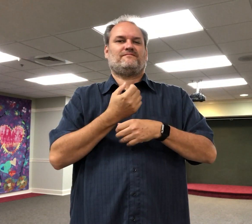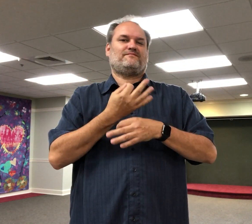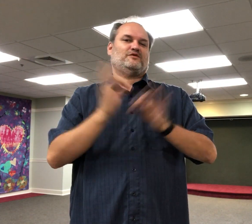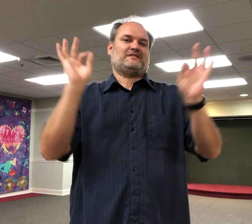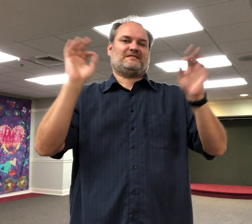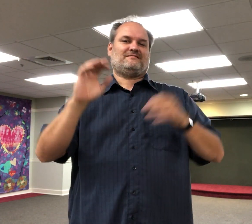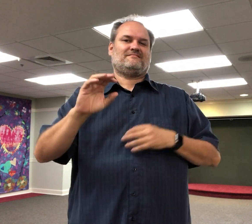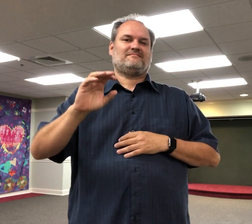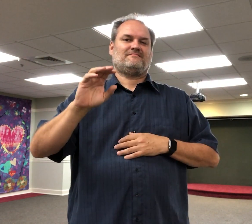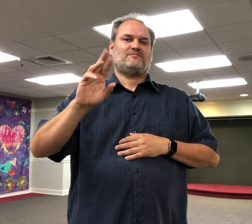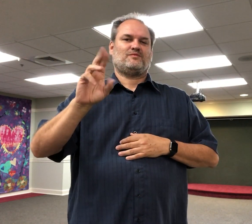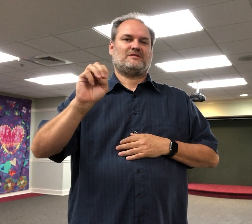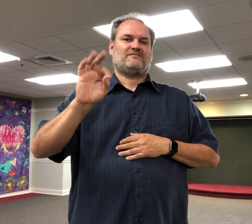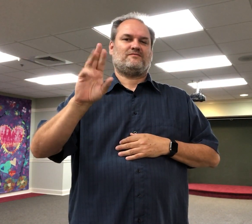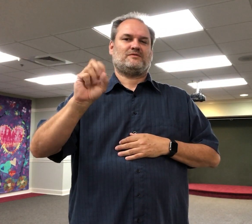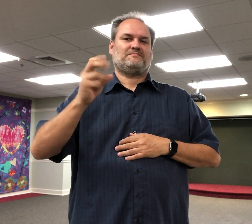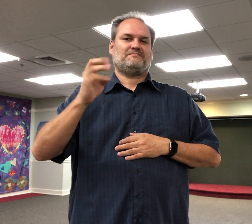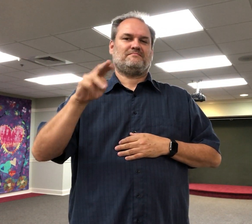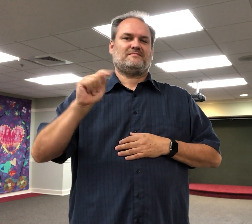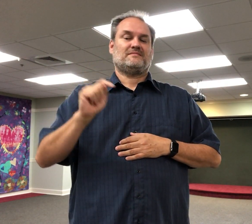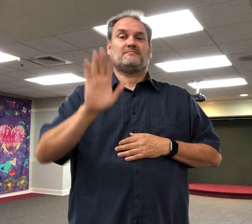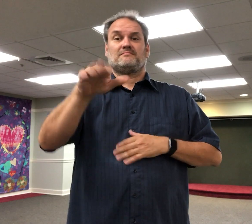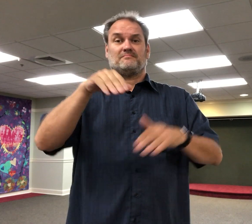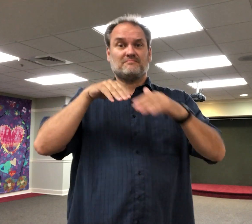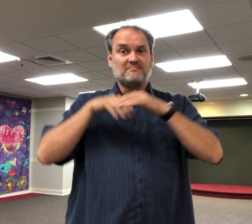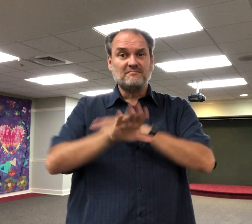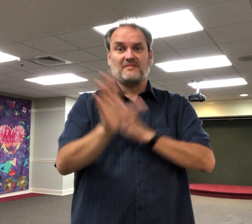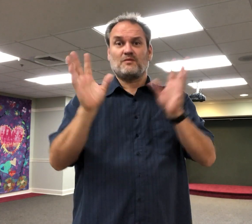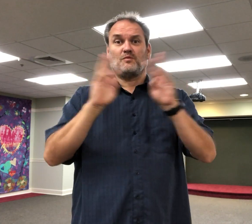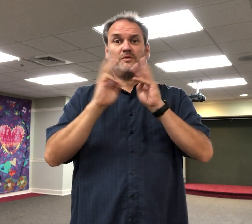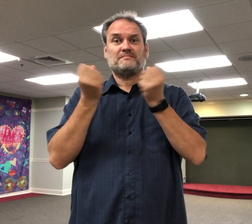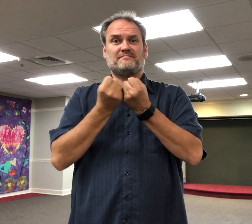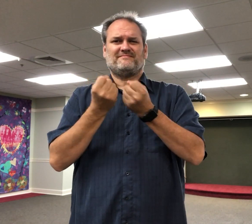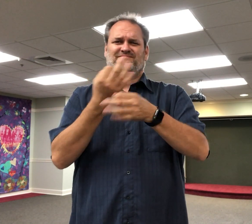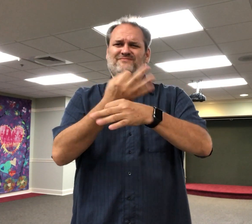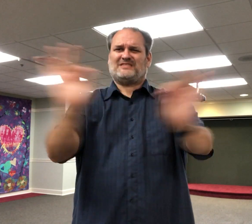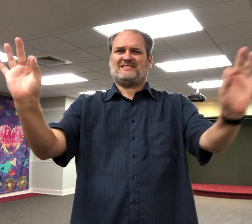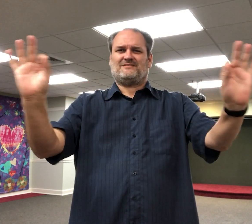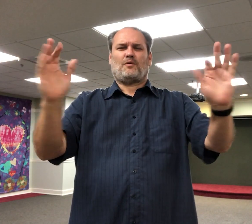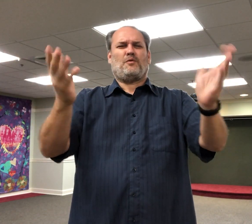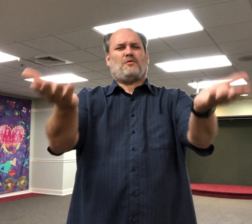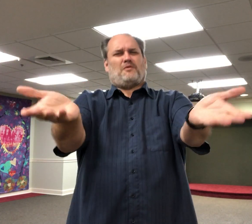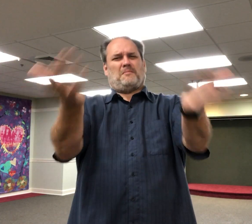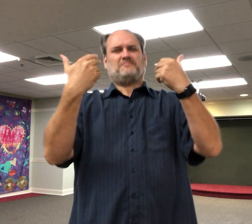providing free refreshments.